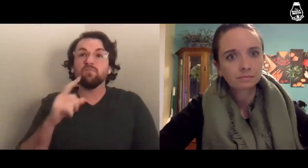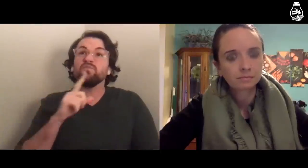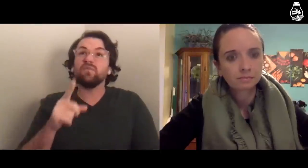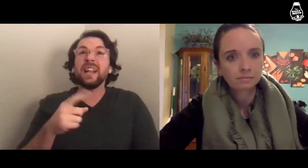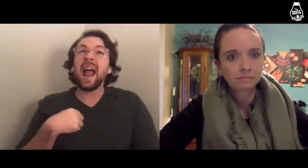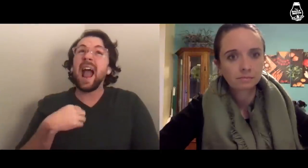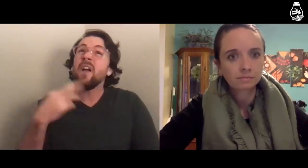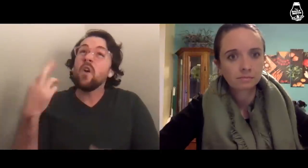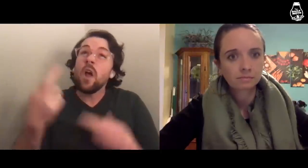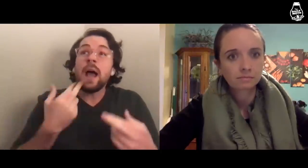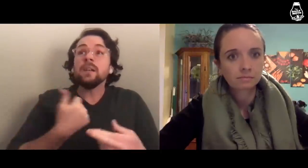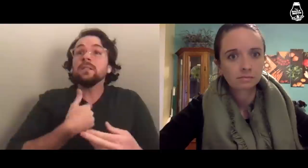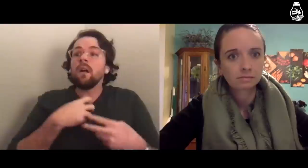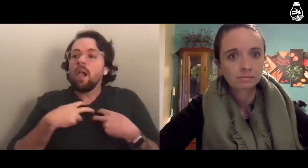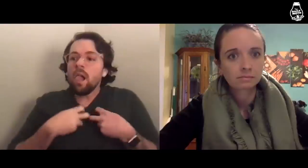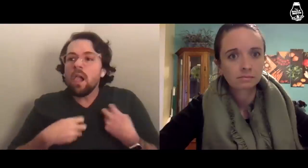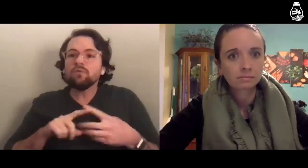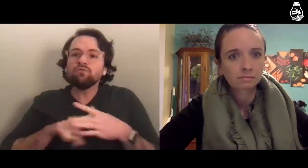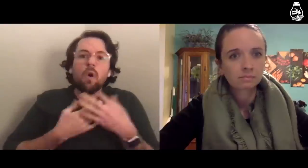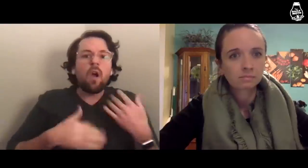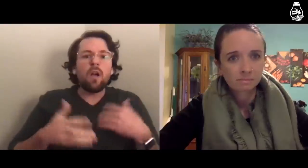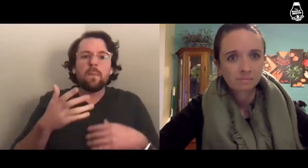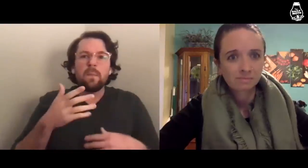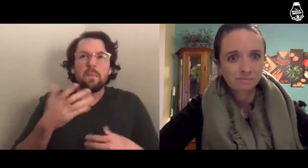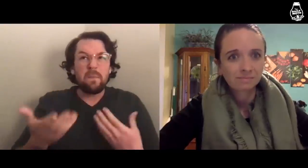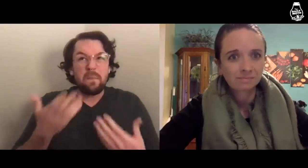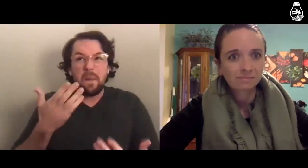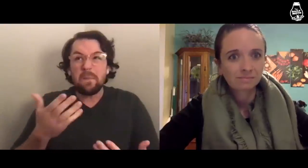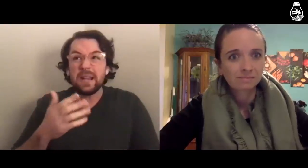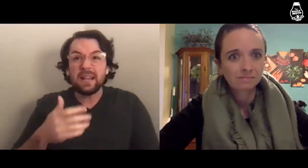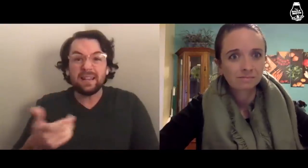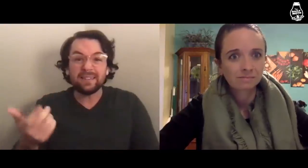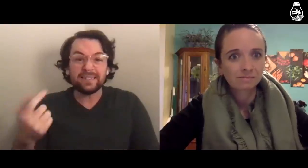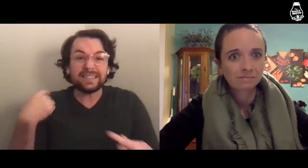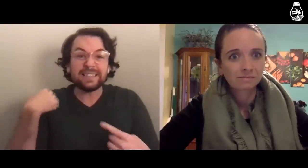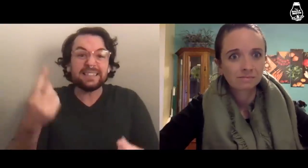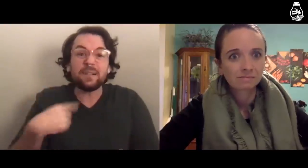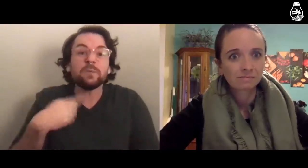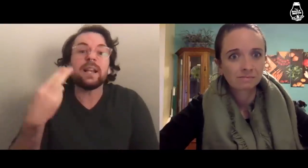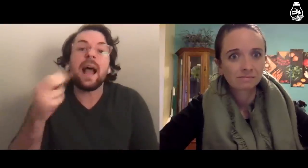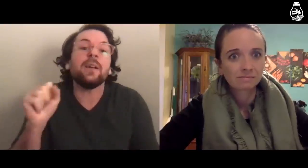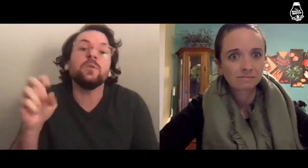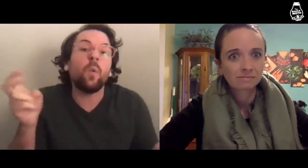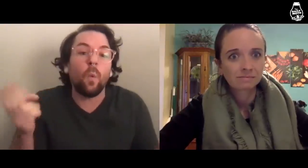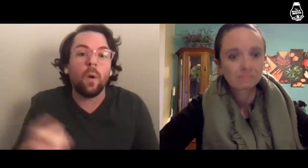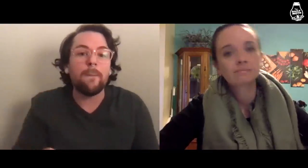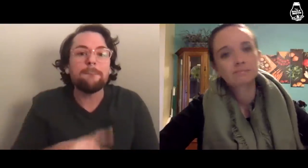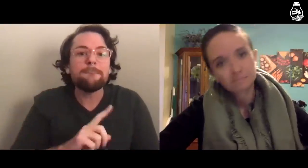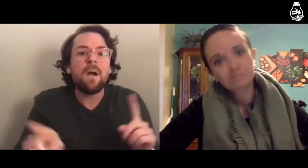Really, I started to realize this about myself probably since high school,